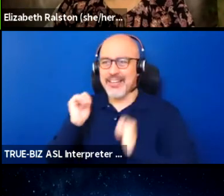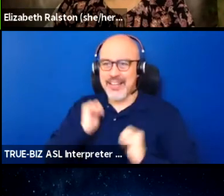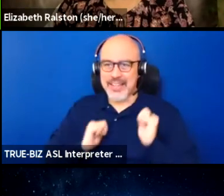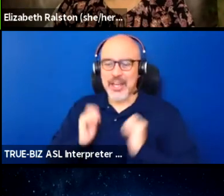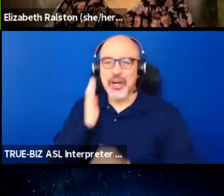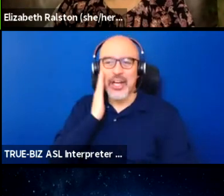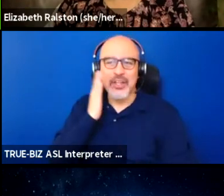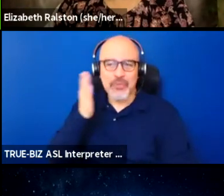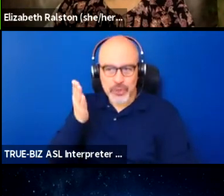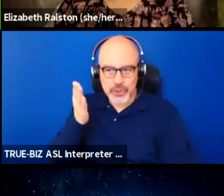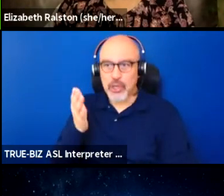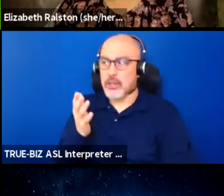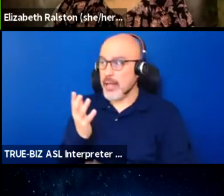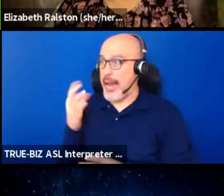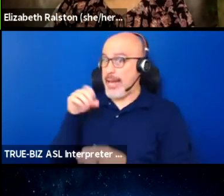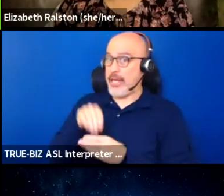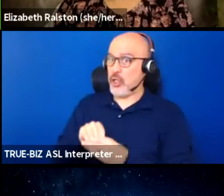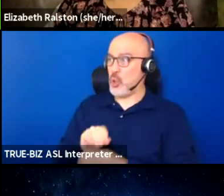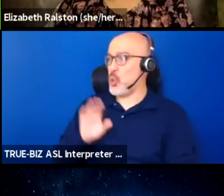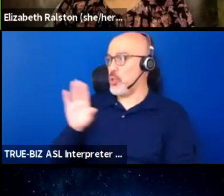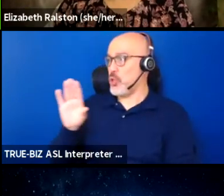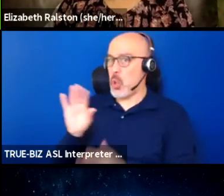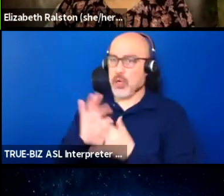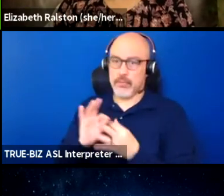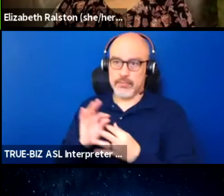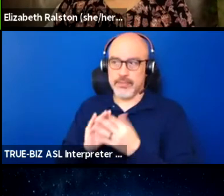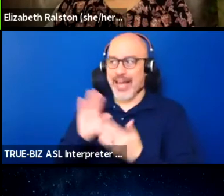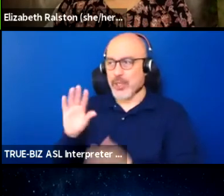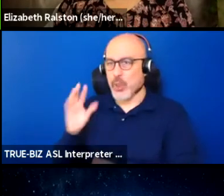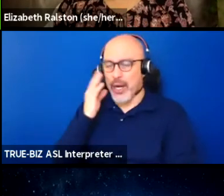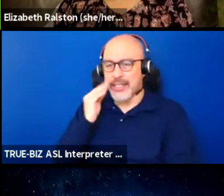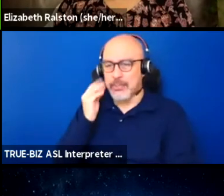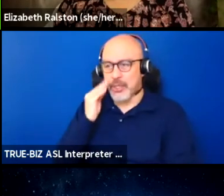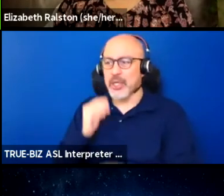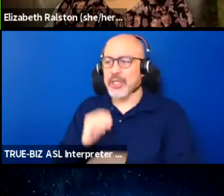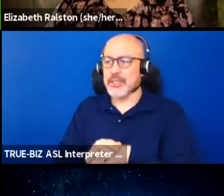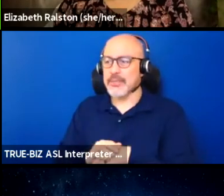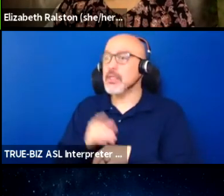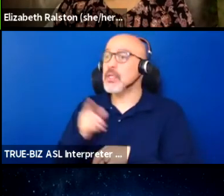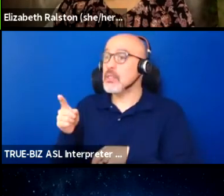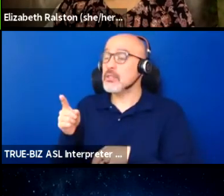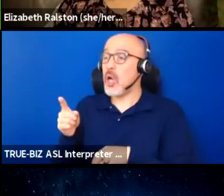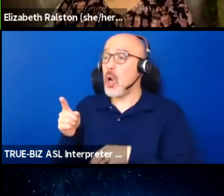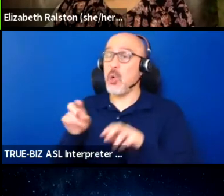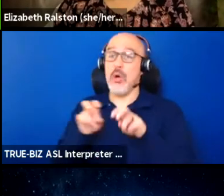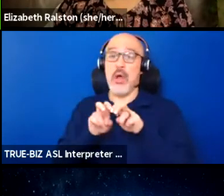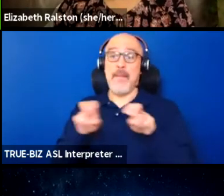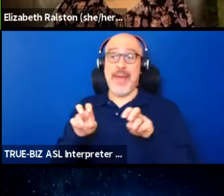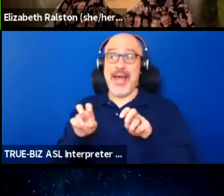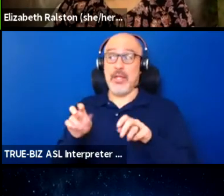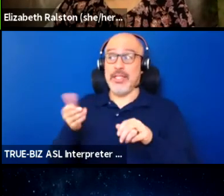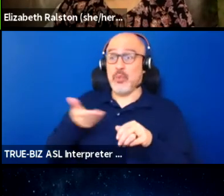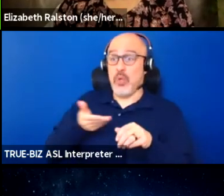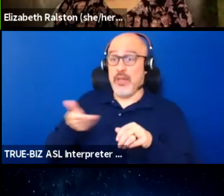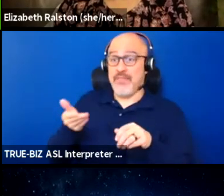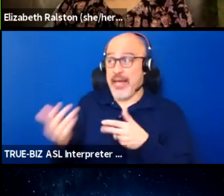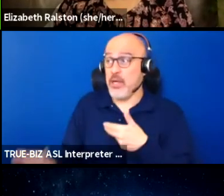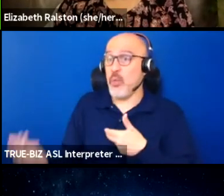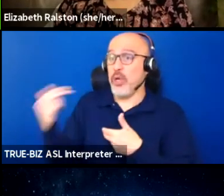and expertise that come from your lived experience. So you'll be invited to be a panelist, and when you join the meeting, your cameras will be off,